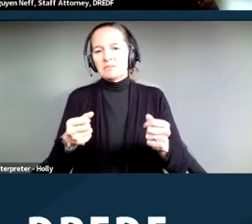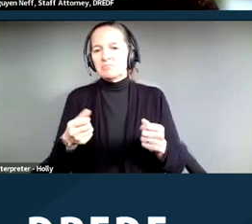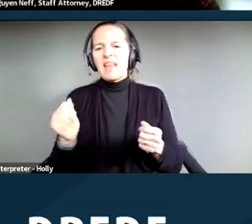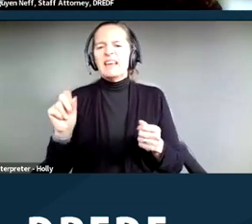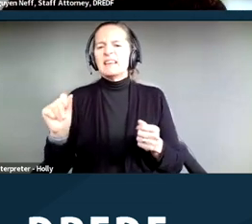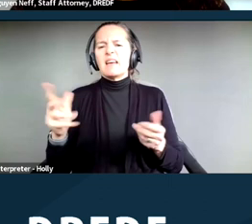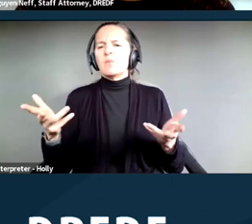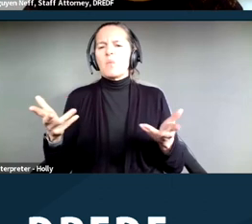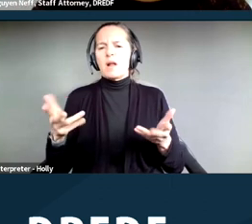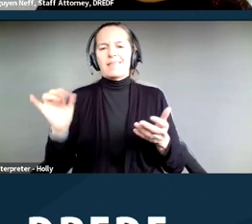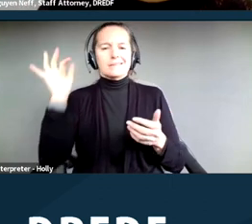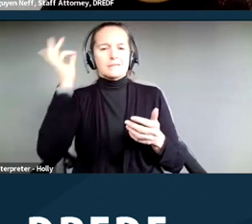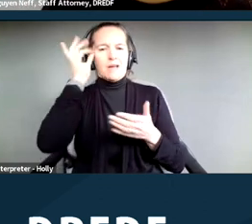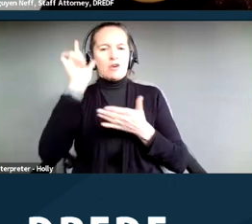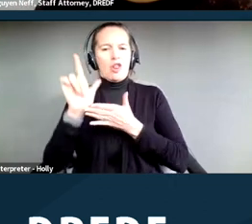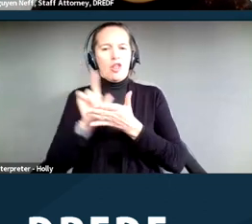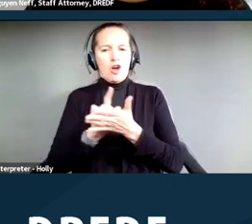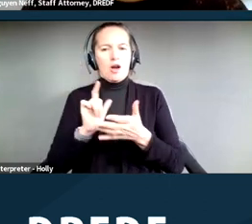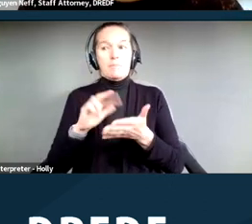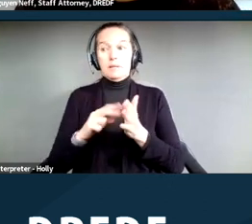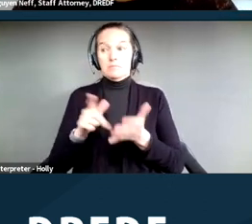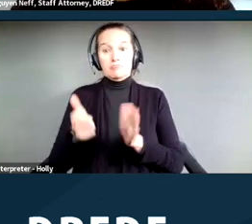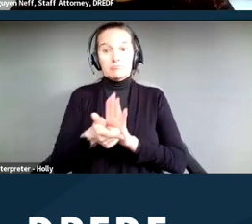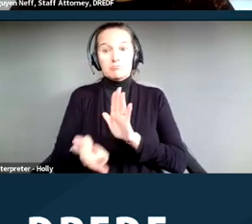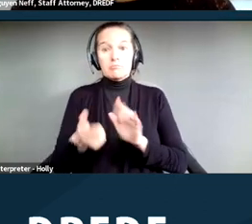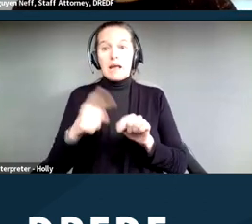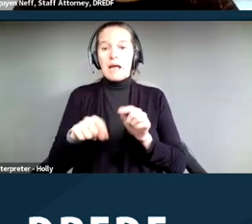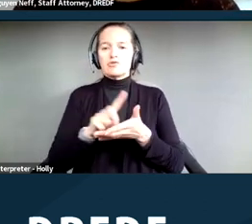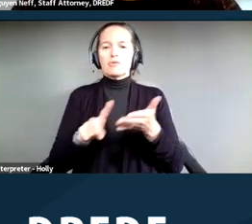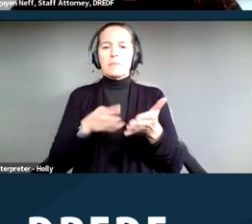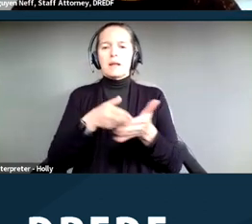This is a federal law that makes it illegal to discriminate against people with disabilities.